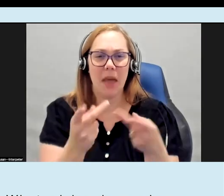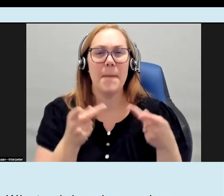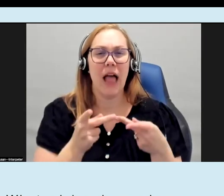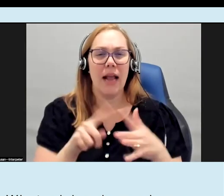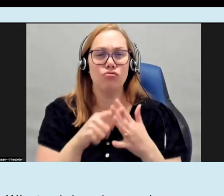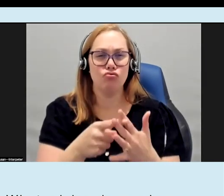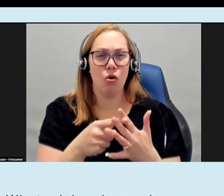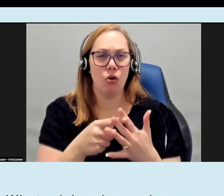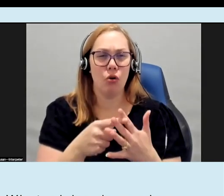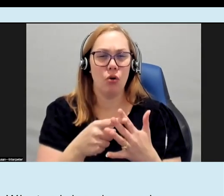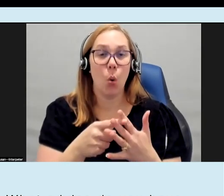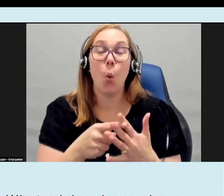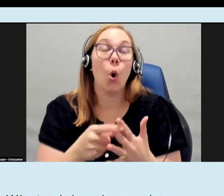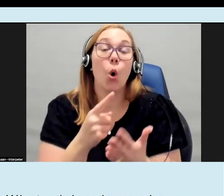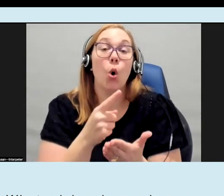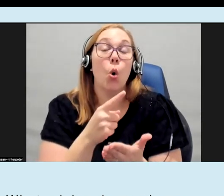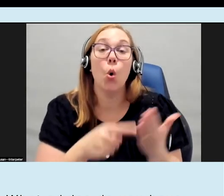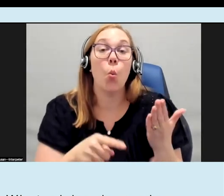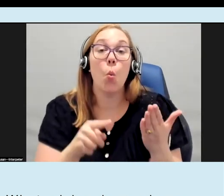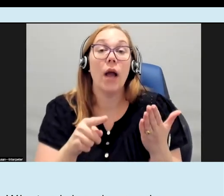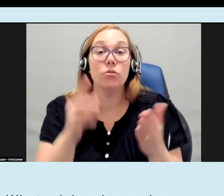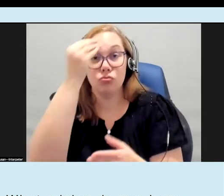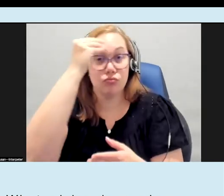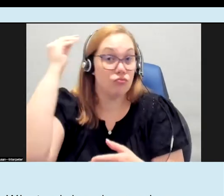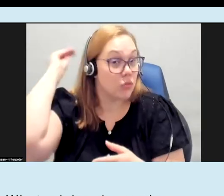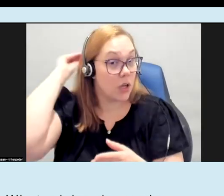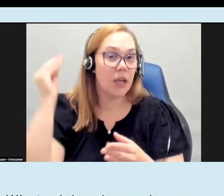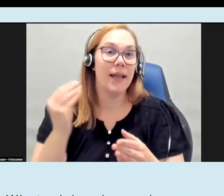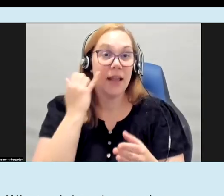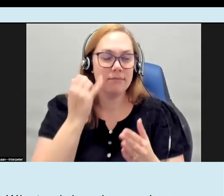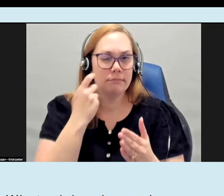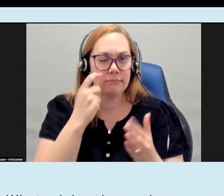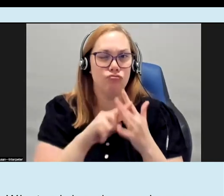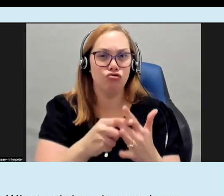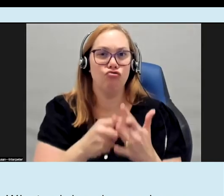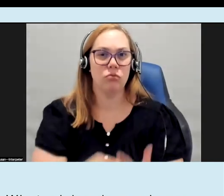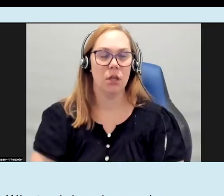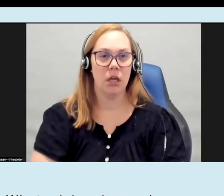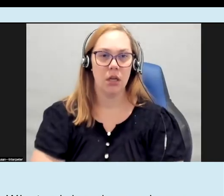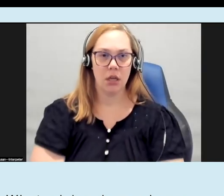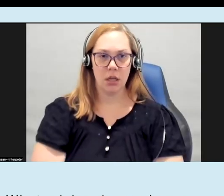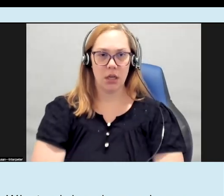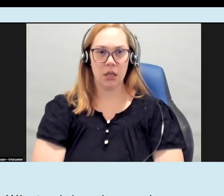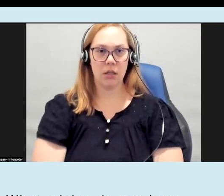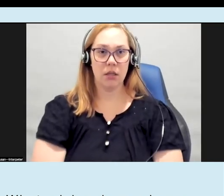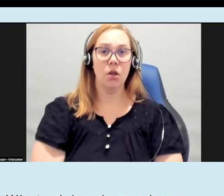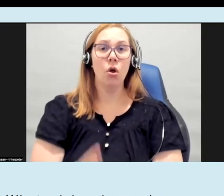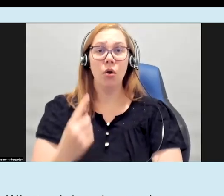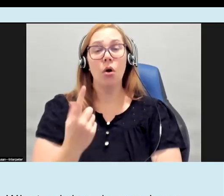with that or what to keep in mind when you're just starting out I would say you know for me